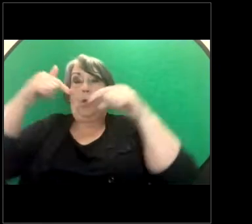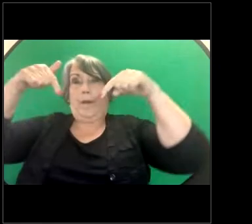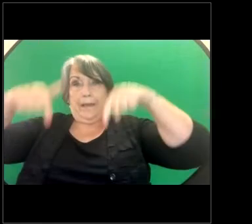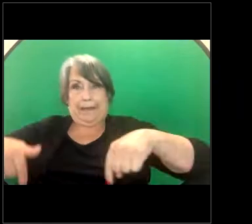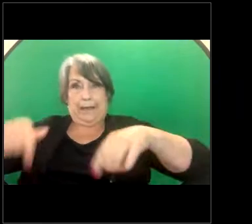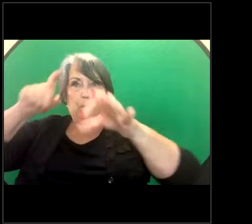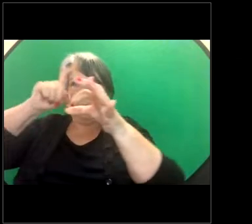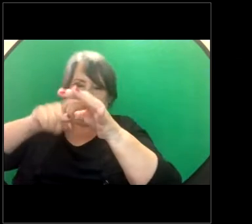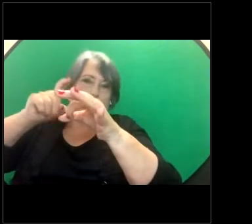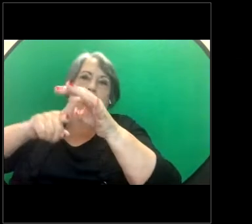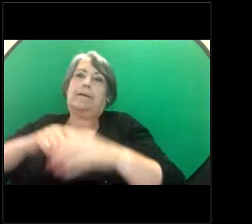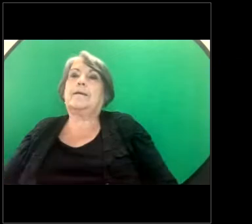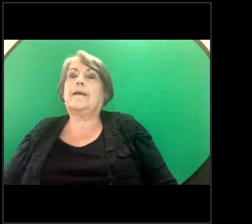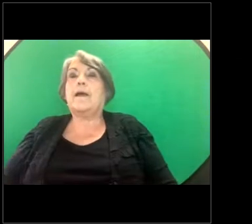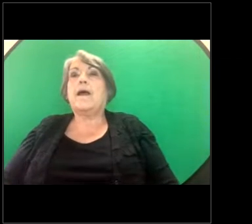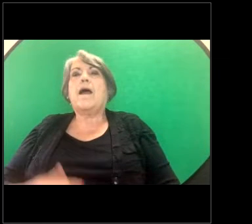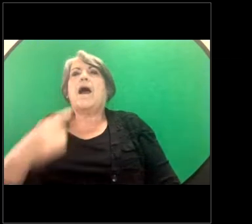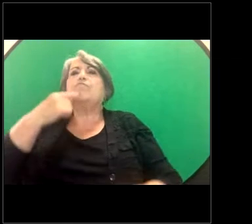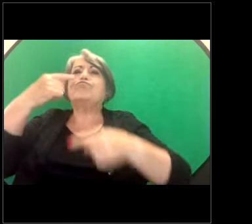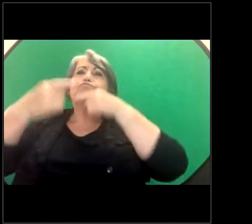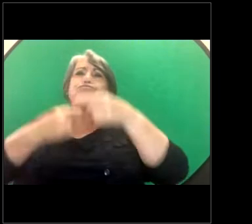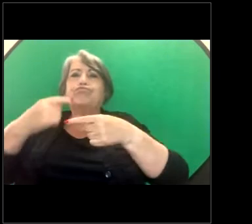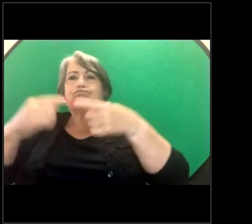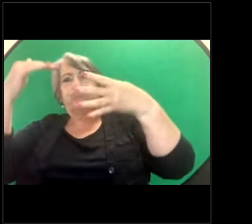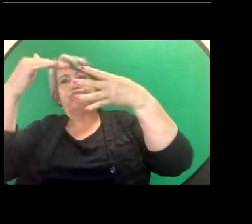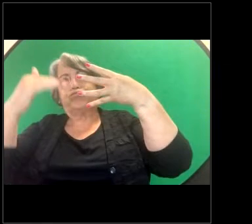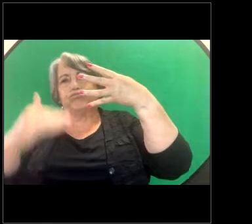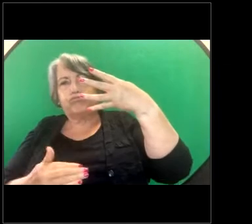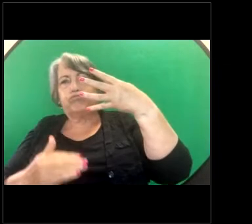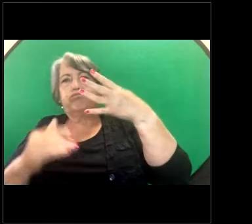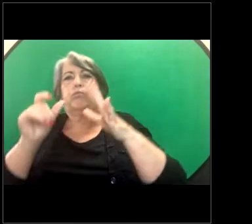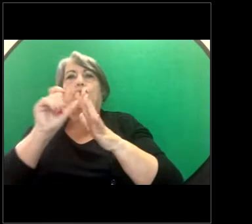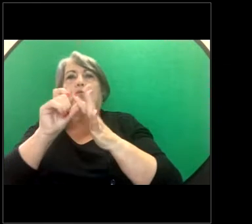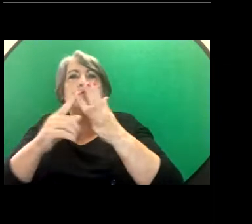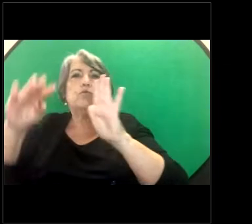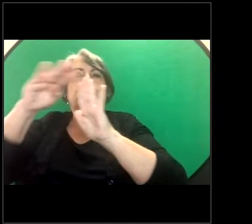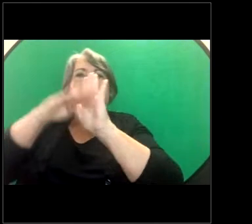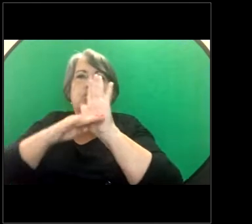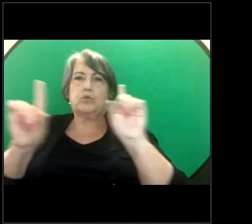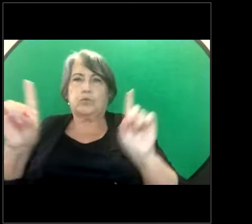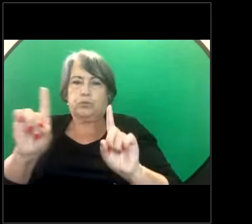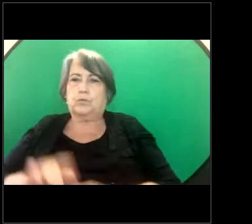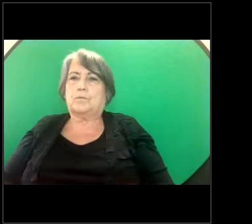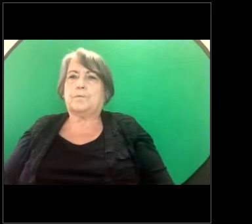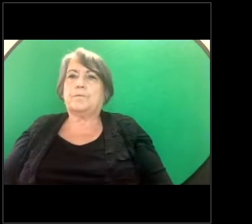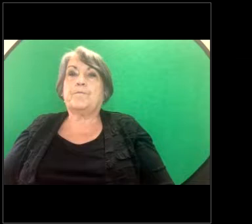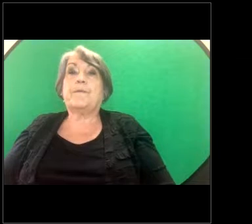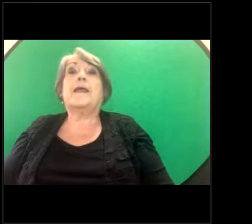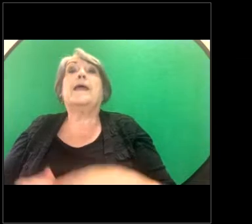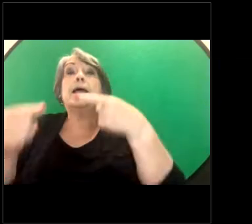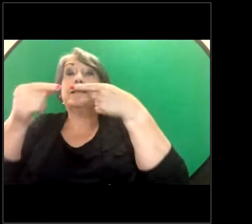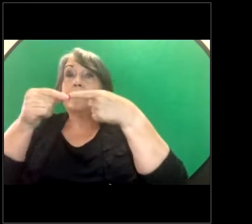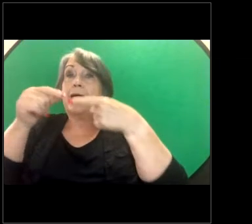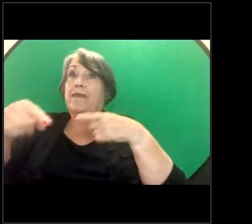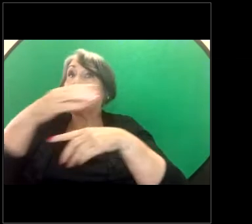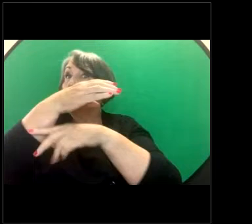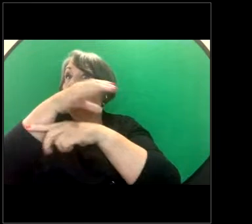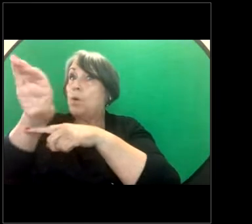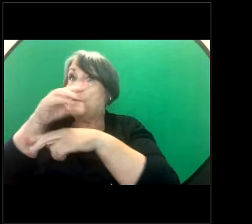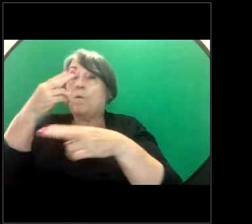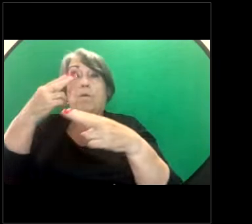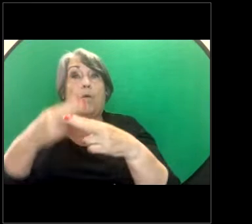some quick housekeeping before we go to the presentation. This webinar is for community legal